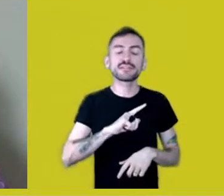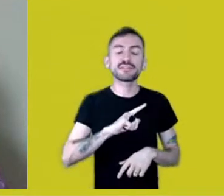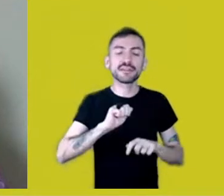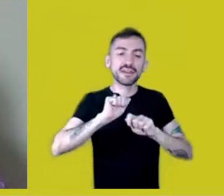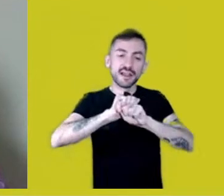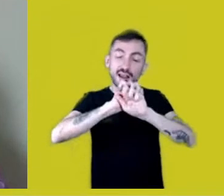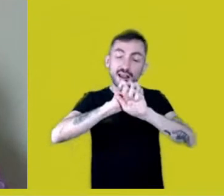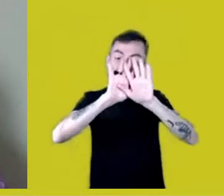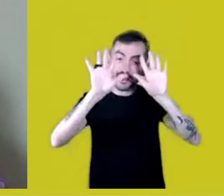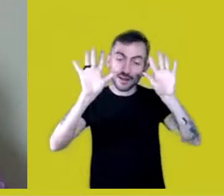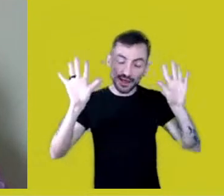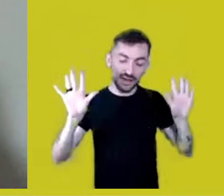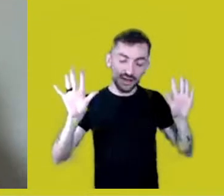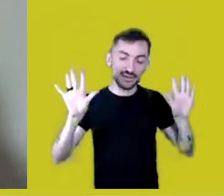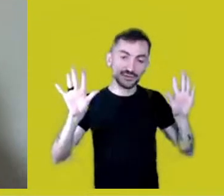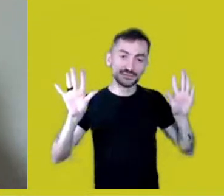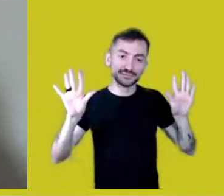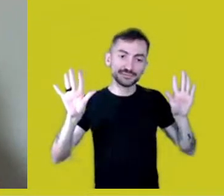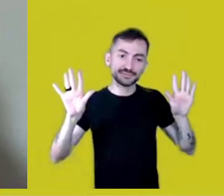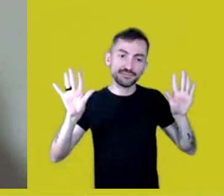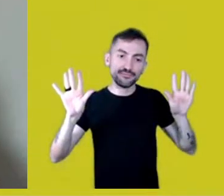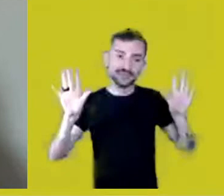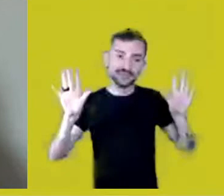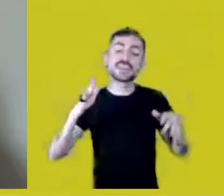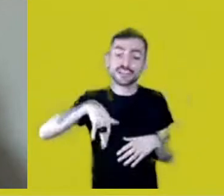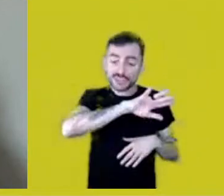that we can flow together without juxtaposing,